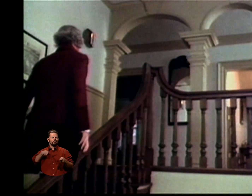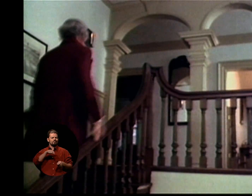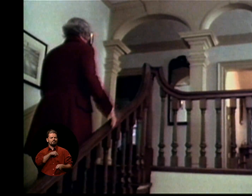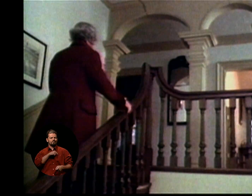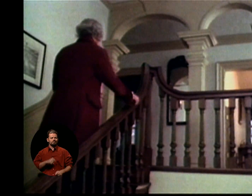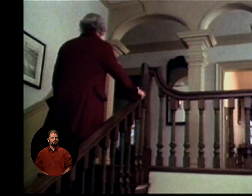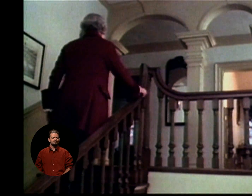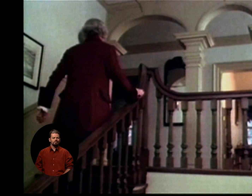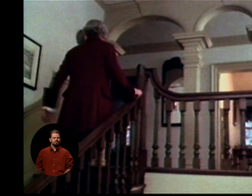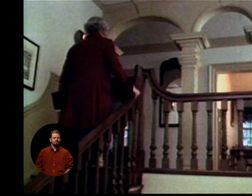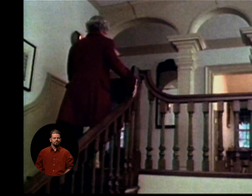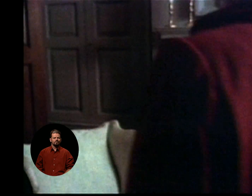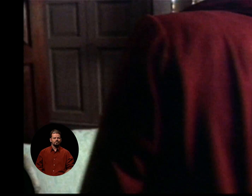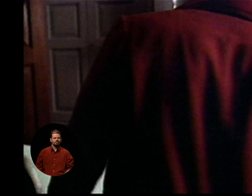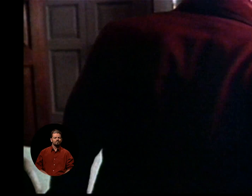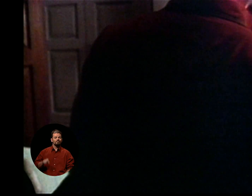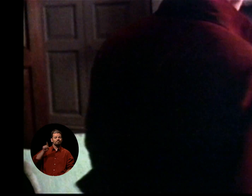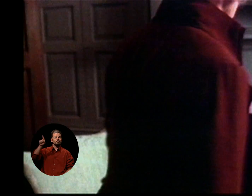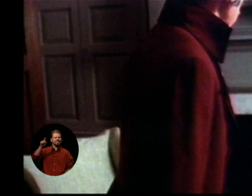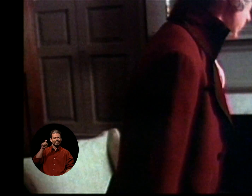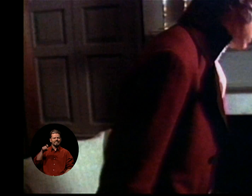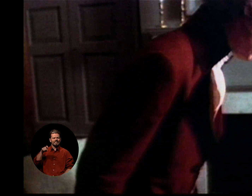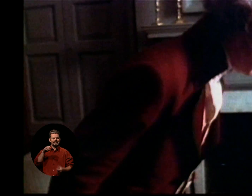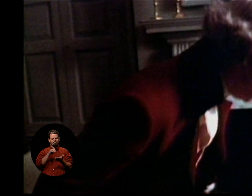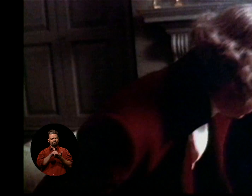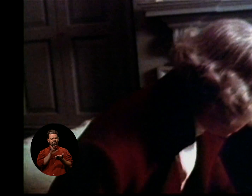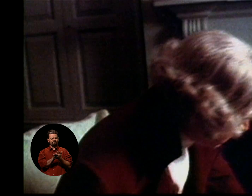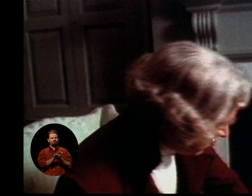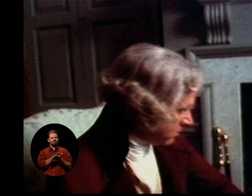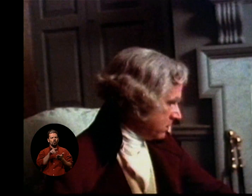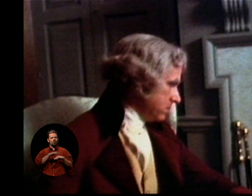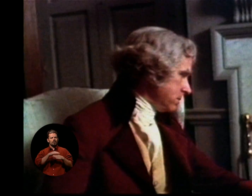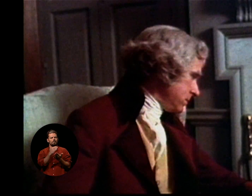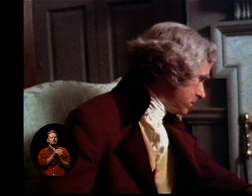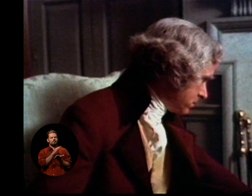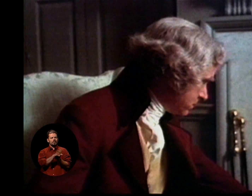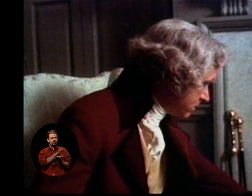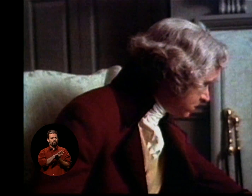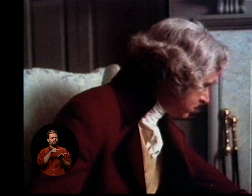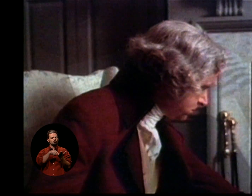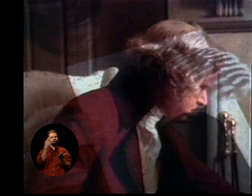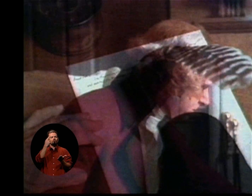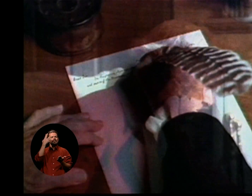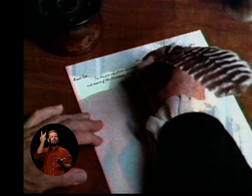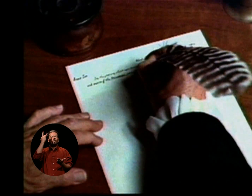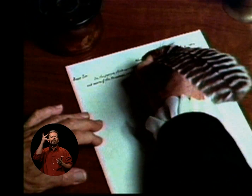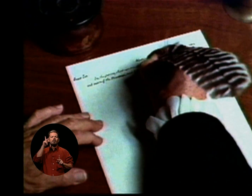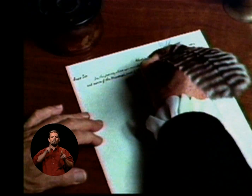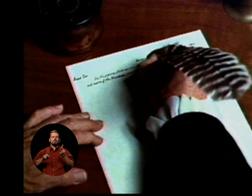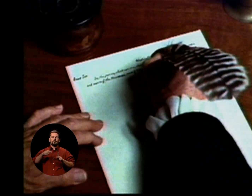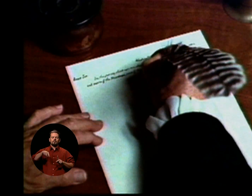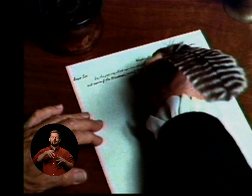A JUSTIFICATION FOR THE GROWING ANGER AND FRUSTRATION OF COLONISTS HARBORED AGAINST THE BRITISH MONARCHY.